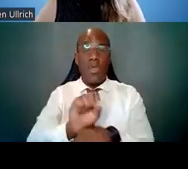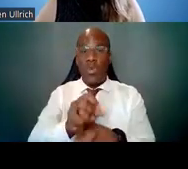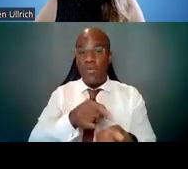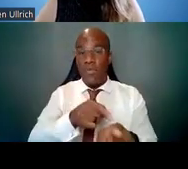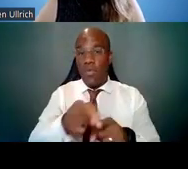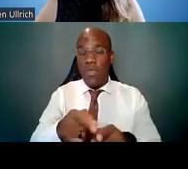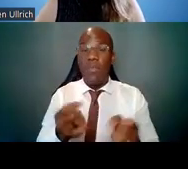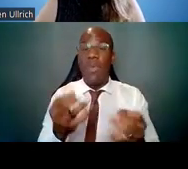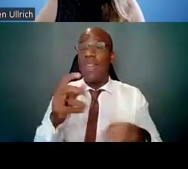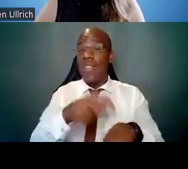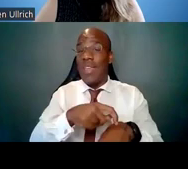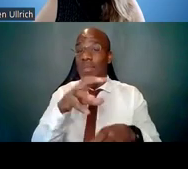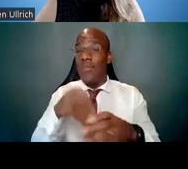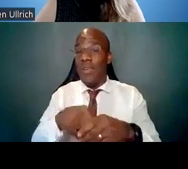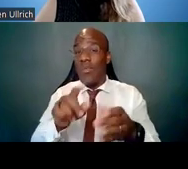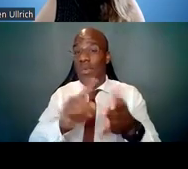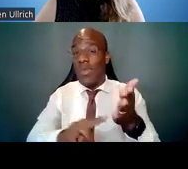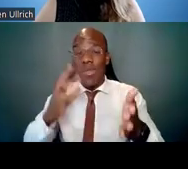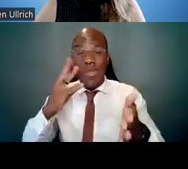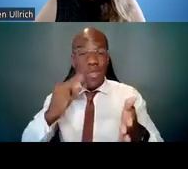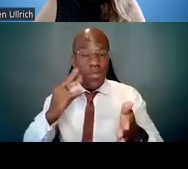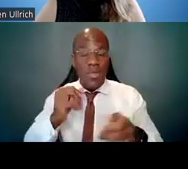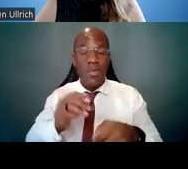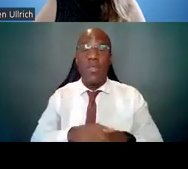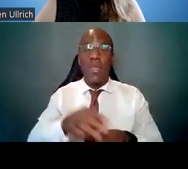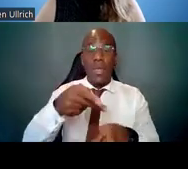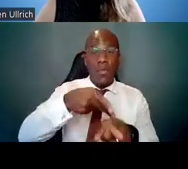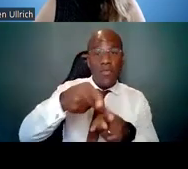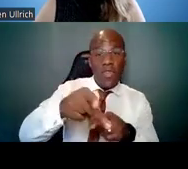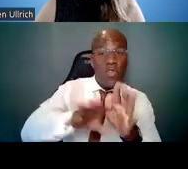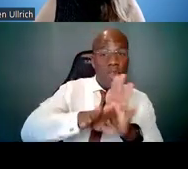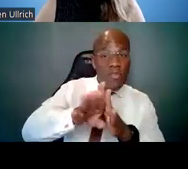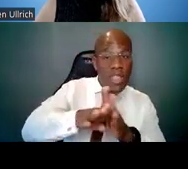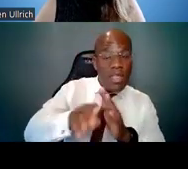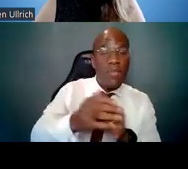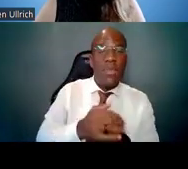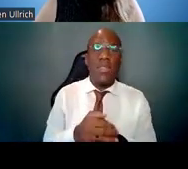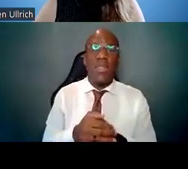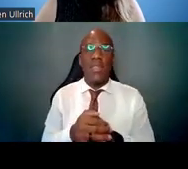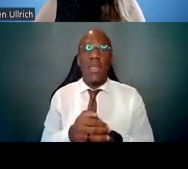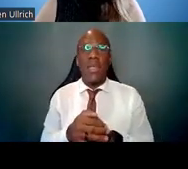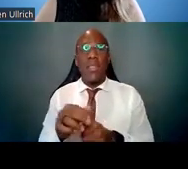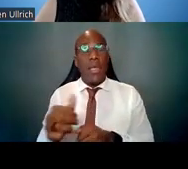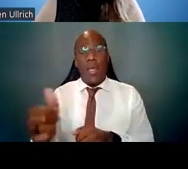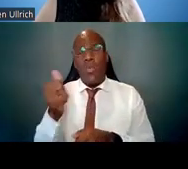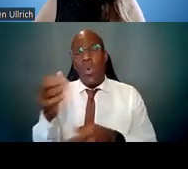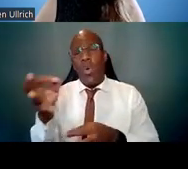research experiences and things like that, that they're not going to replace a T32